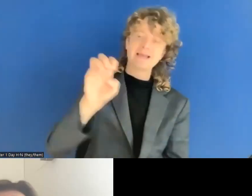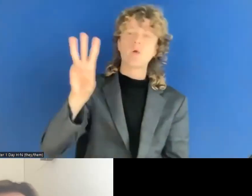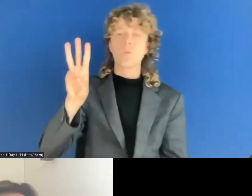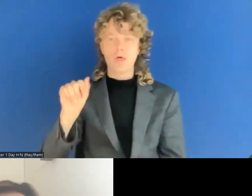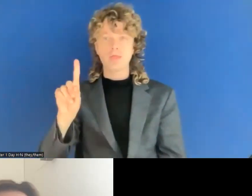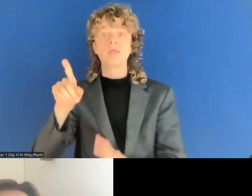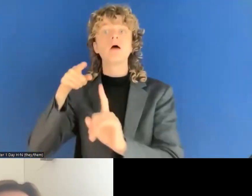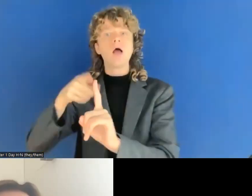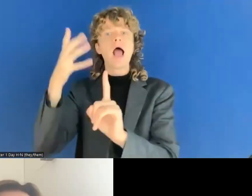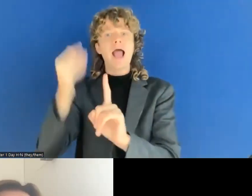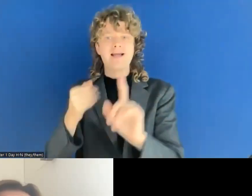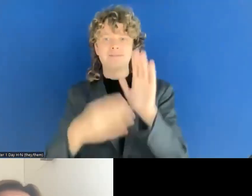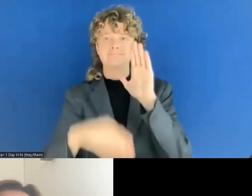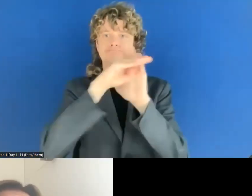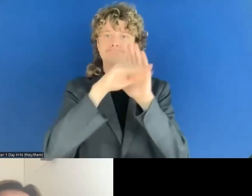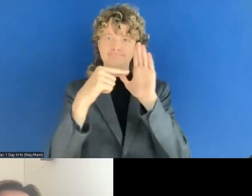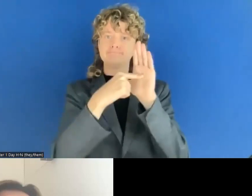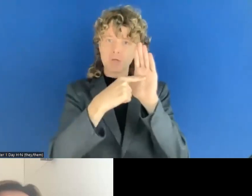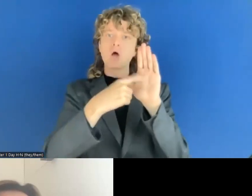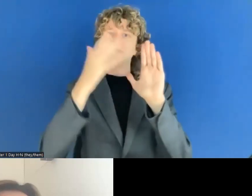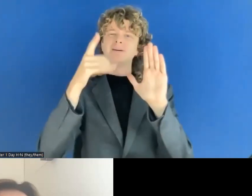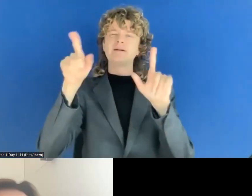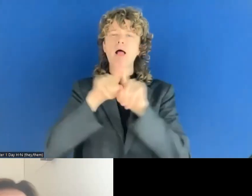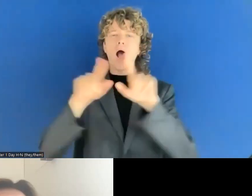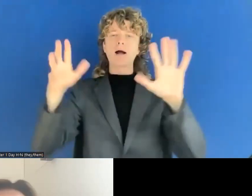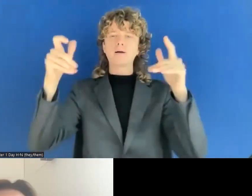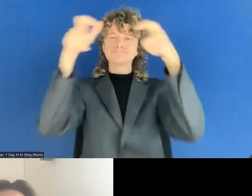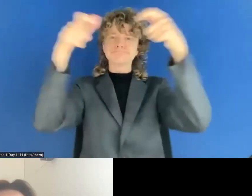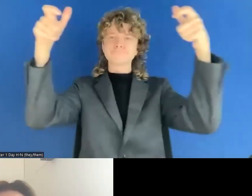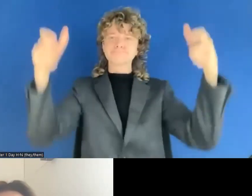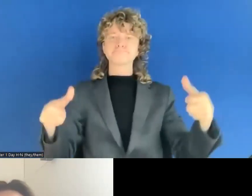So that is how it should be done in Europe, and then there are also other initiatives